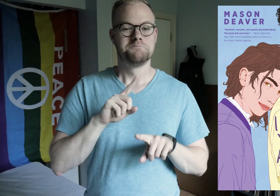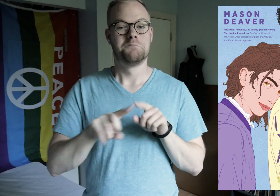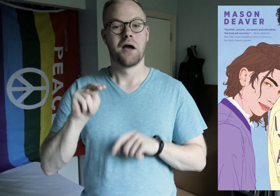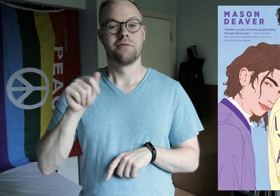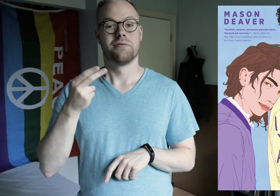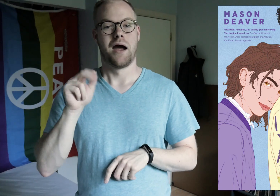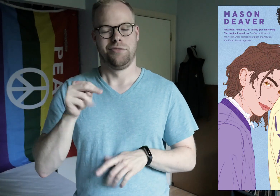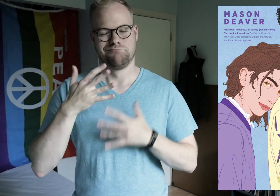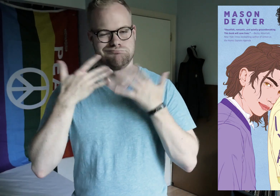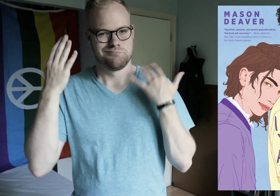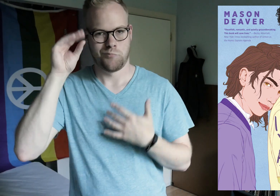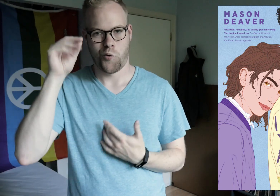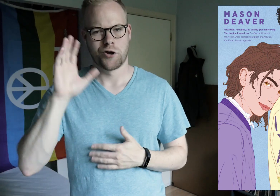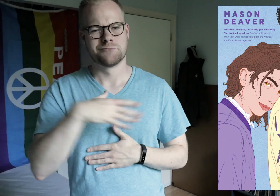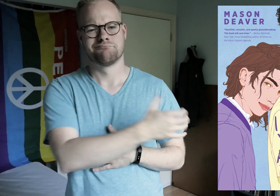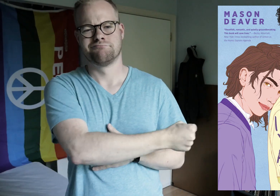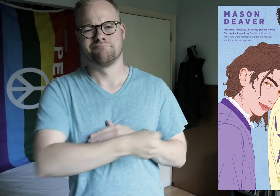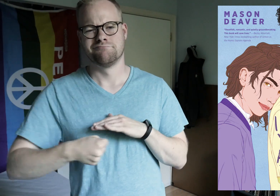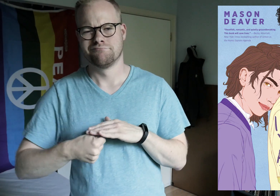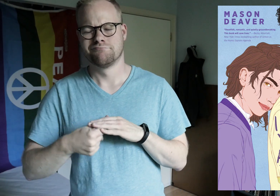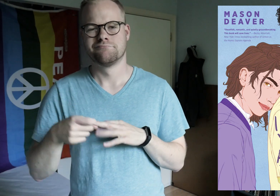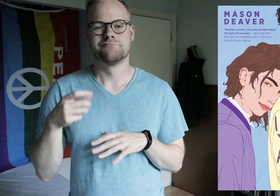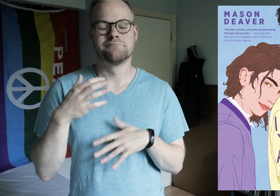but Nathan, a very charming boy, decides to take them under his wing.